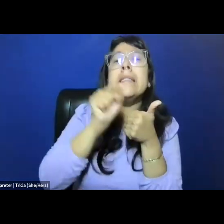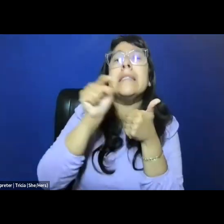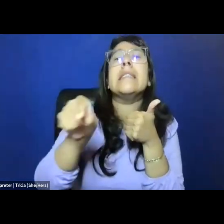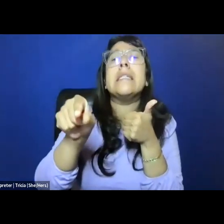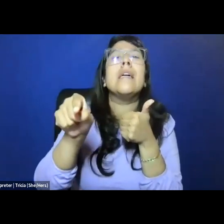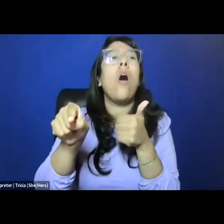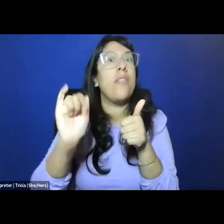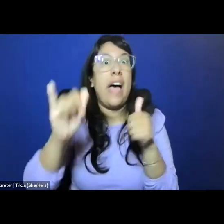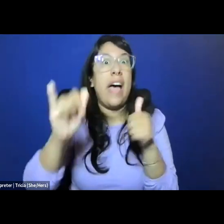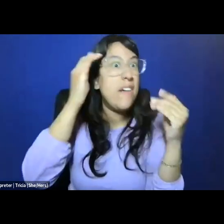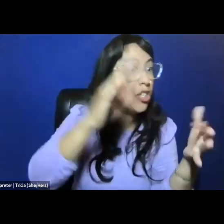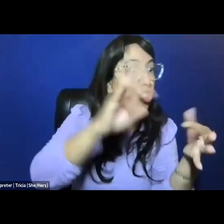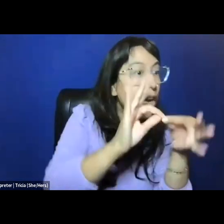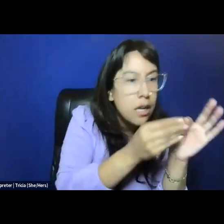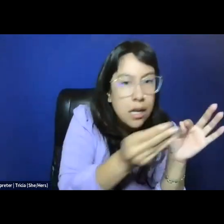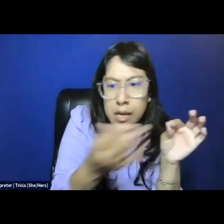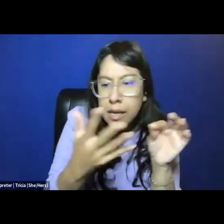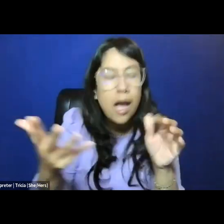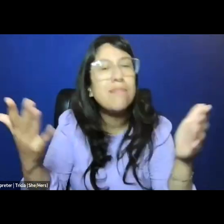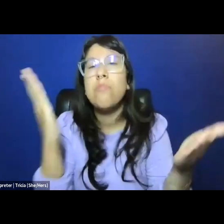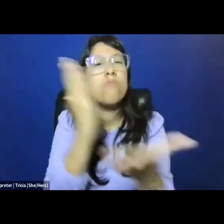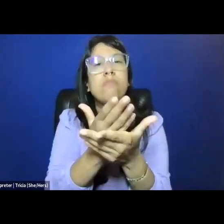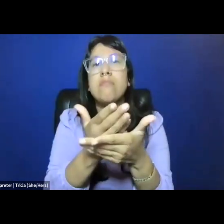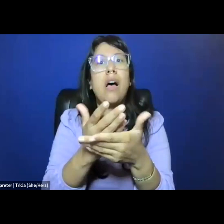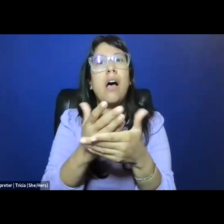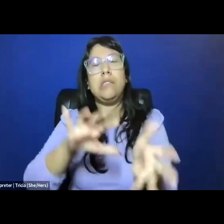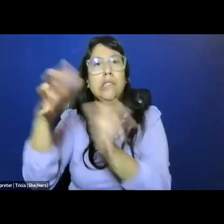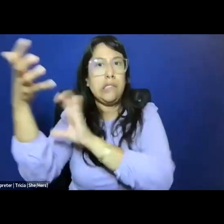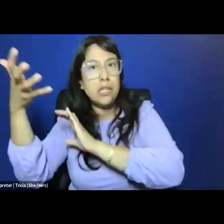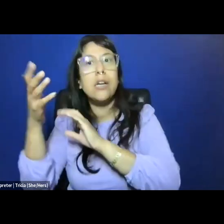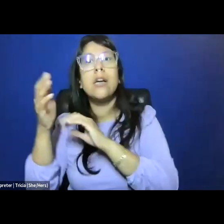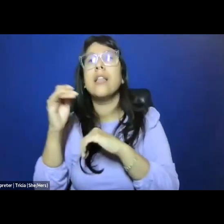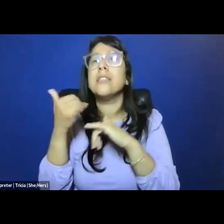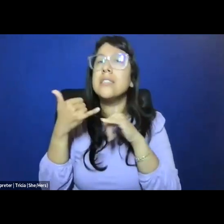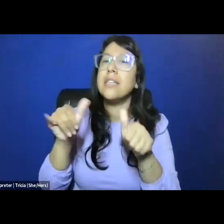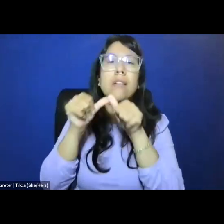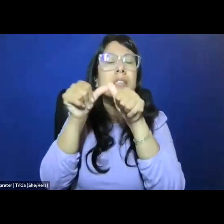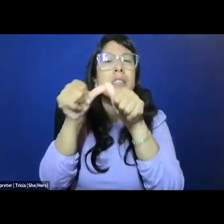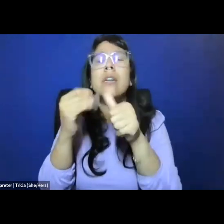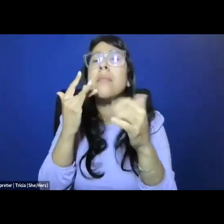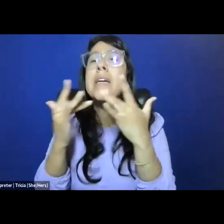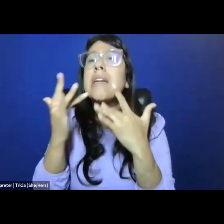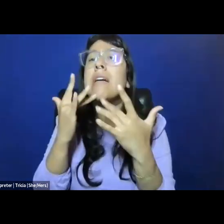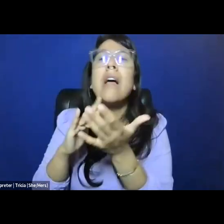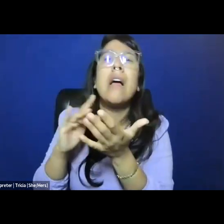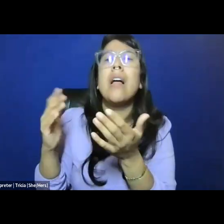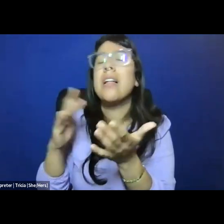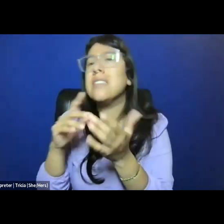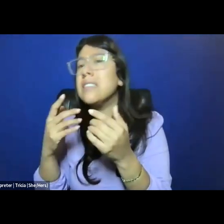to break up the information chains that still connect our growing medical deserts to the remaining medical oases,